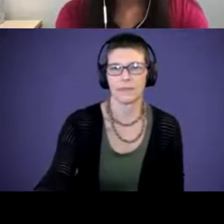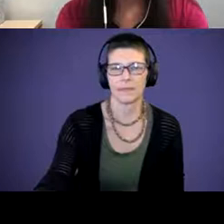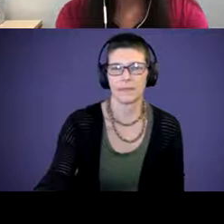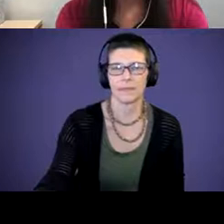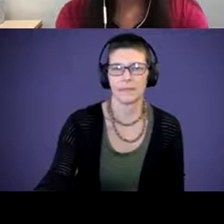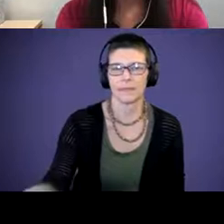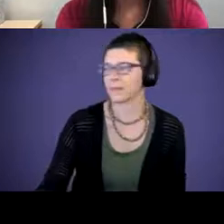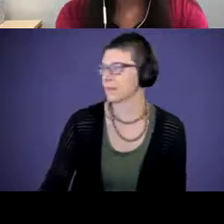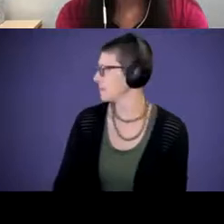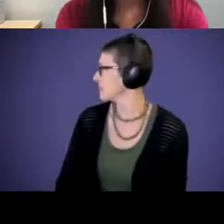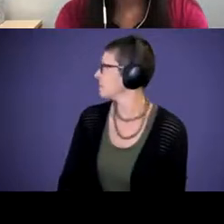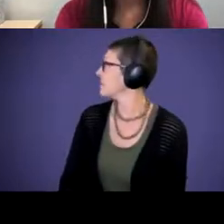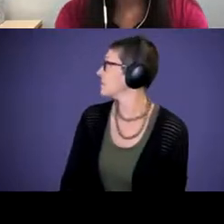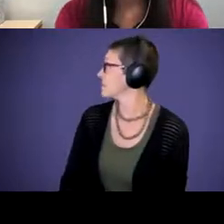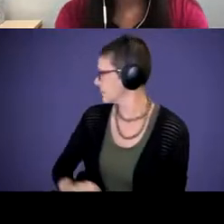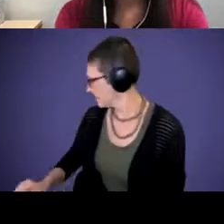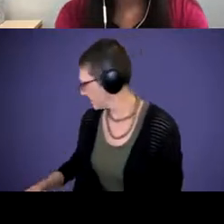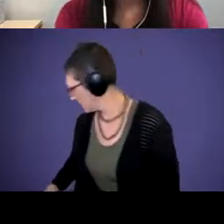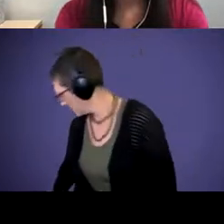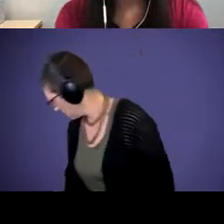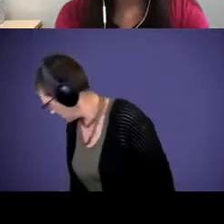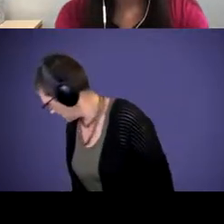wonderful that Zoom is doing that now. Chanel: